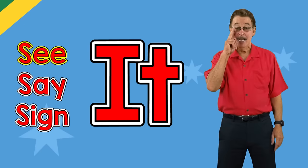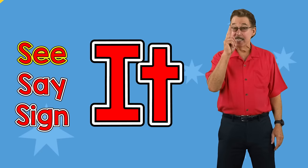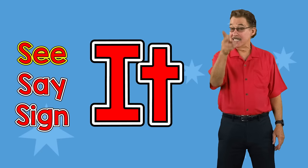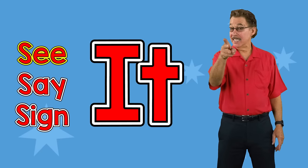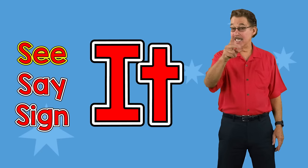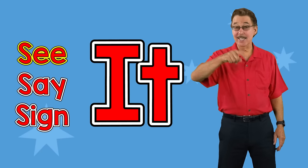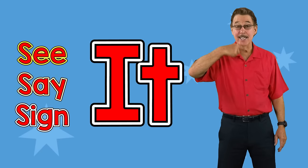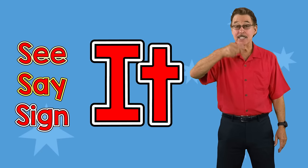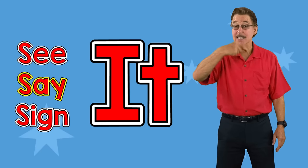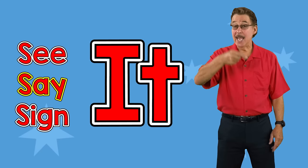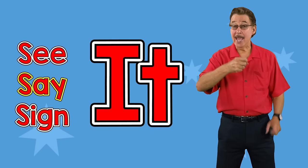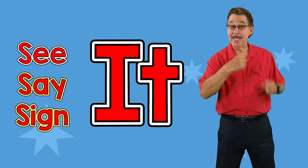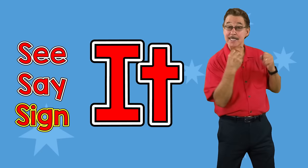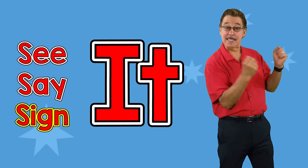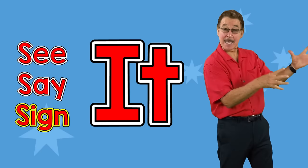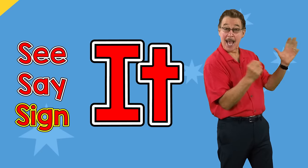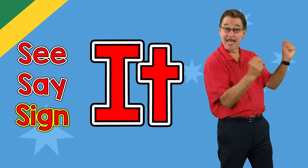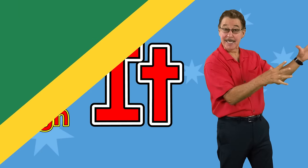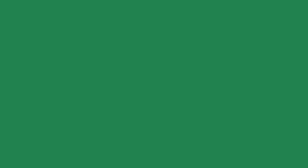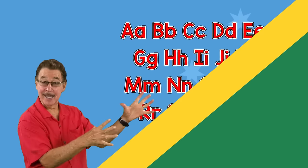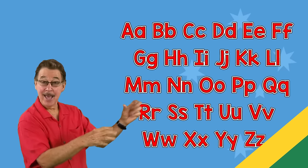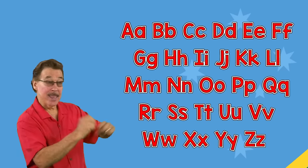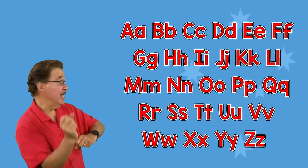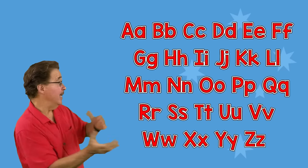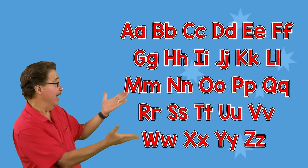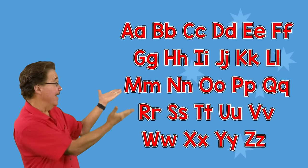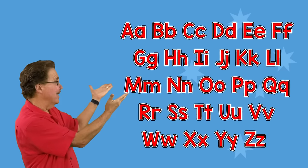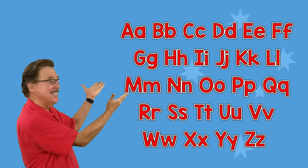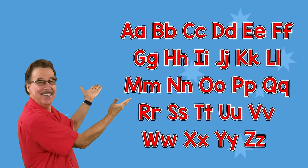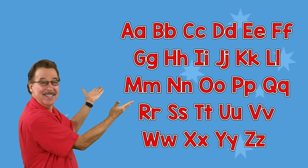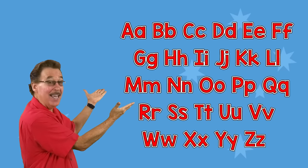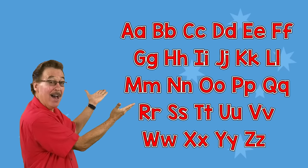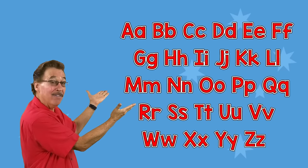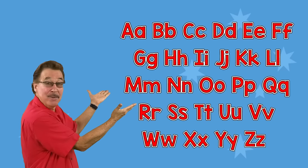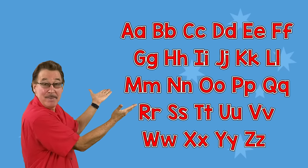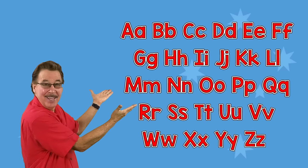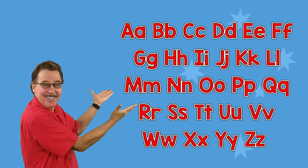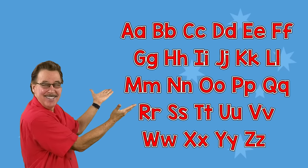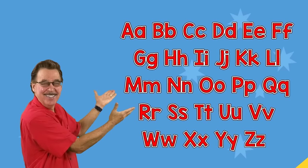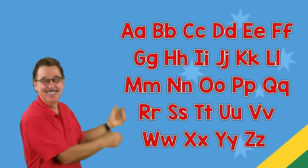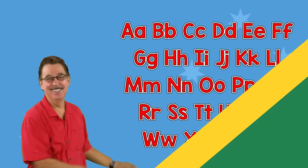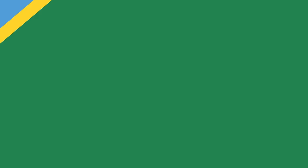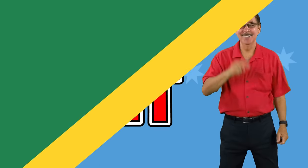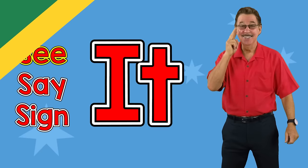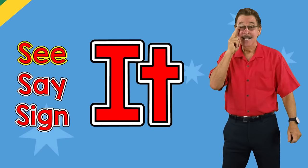See it, say it, sign it The letters of the alphabet